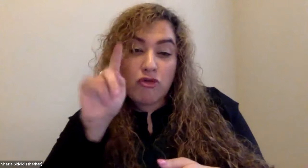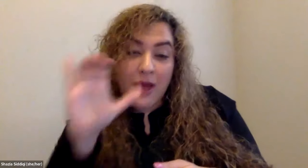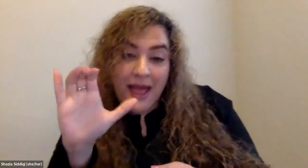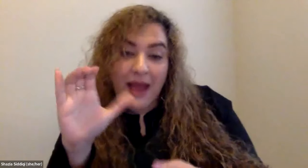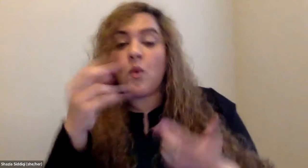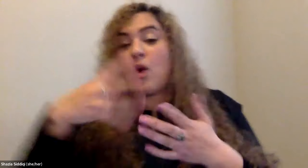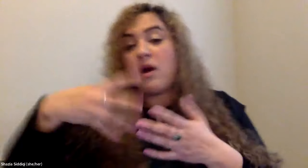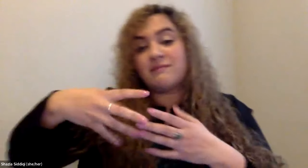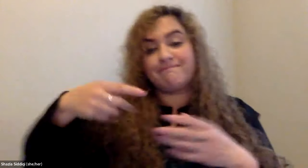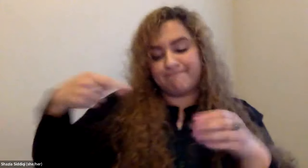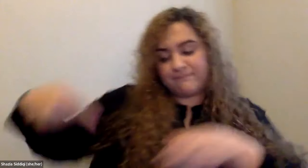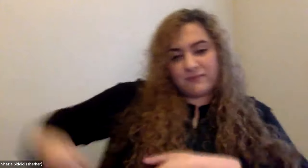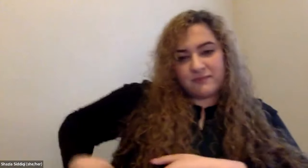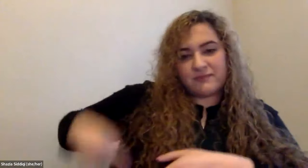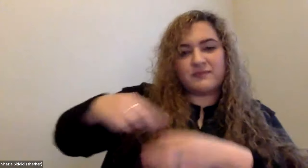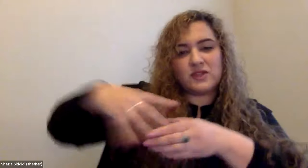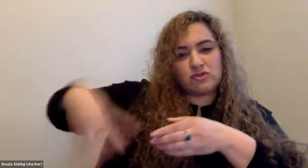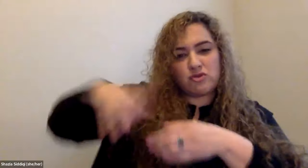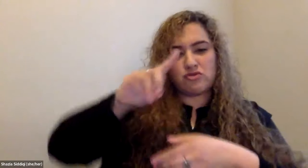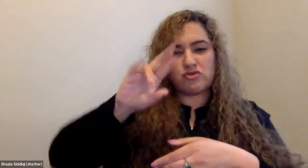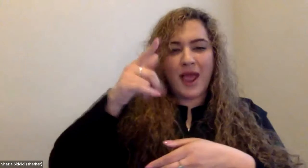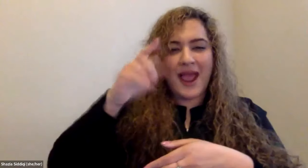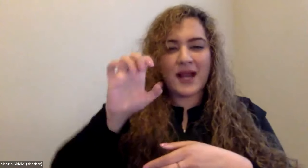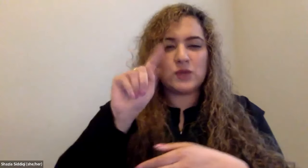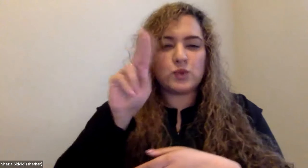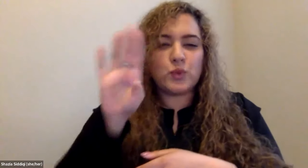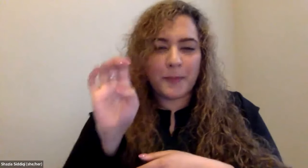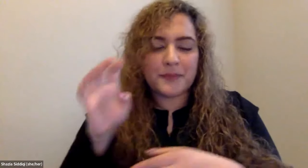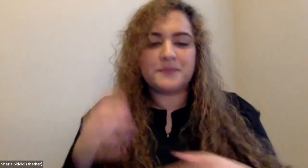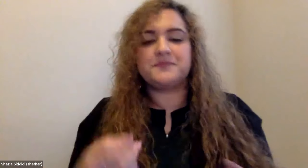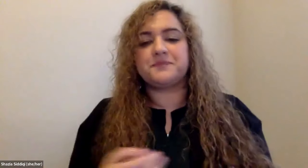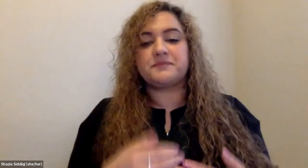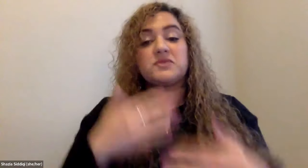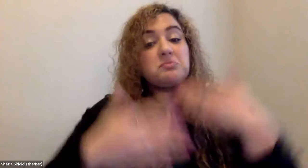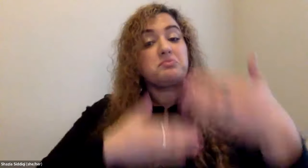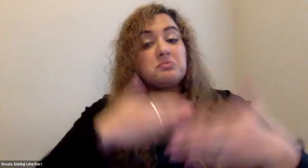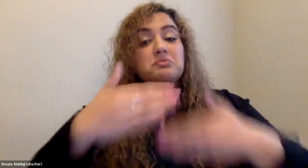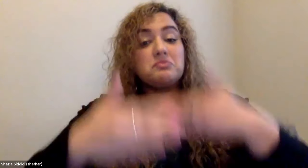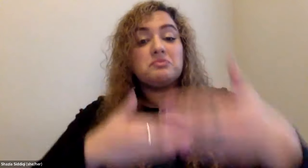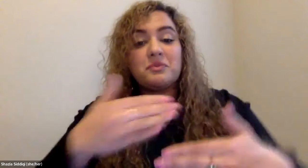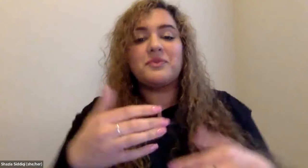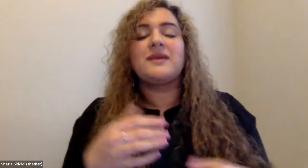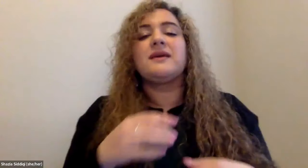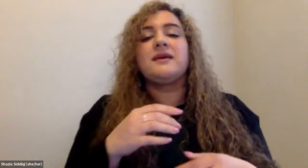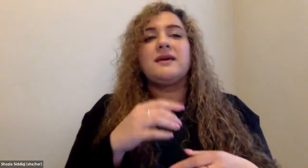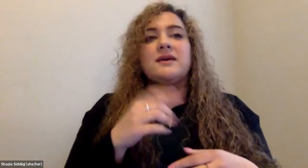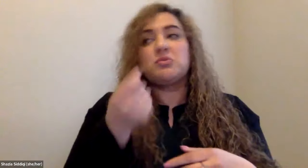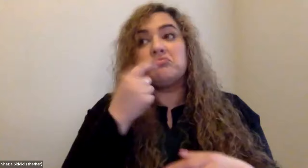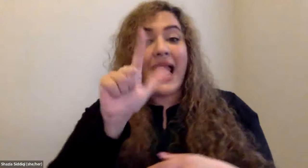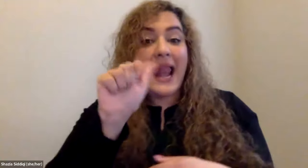Cristine Saunders: He took a diuretic to get rid of some of the fluid and then he also had a drainage tube to help with the fluid buildup.